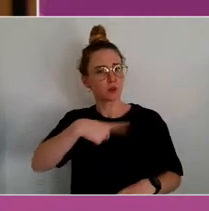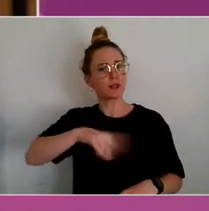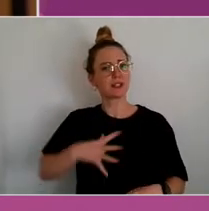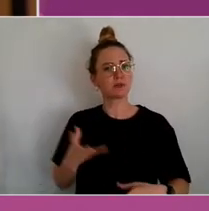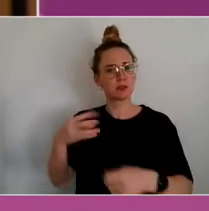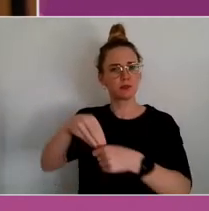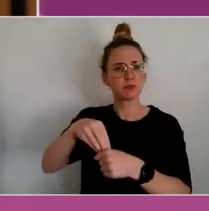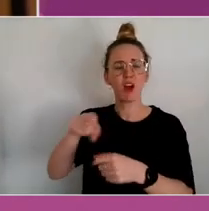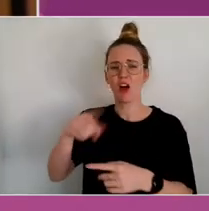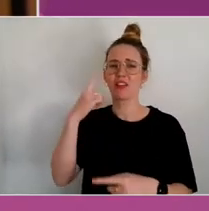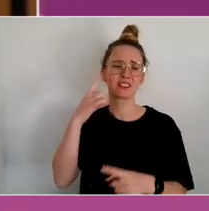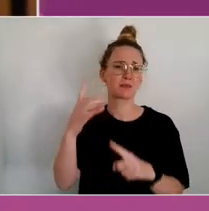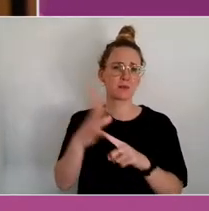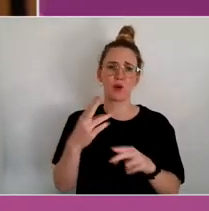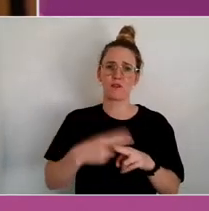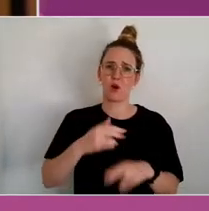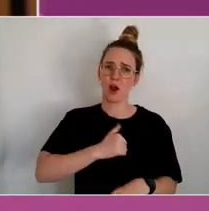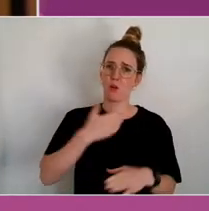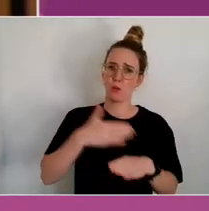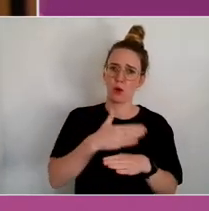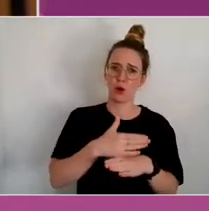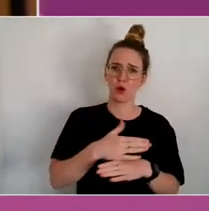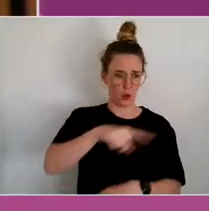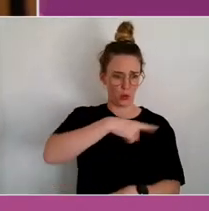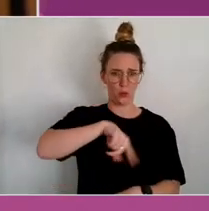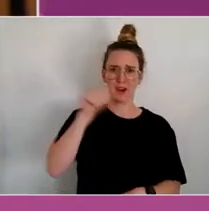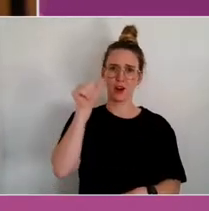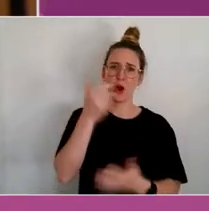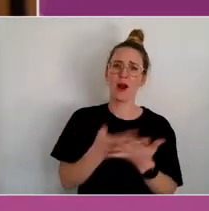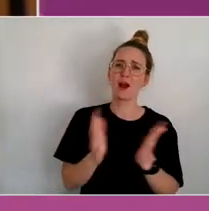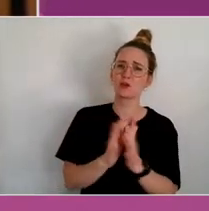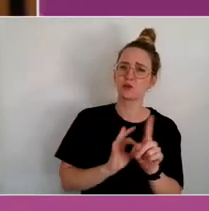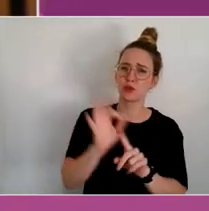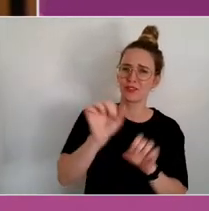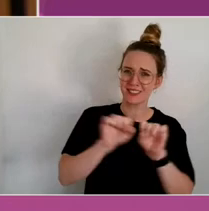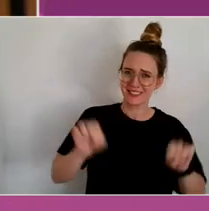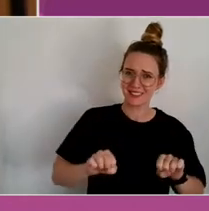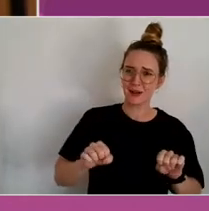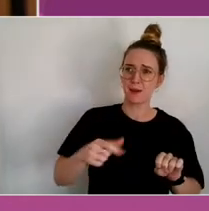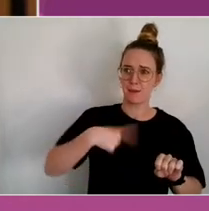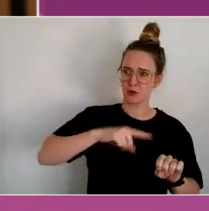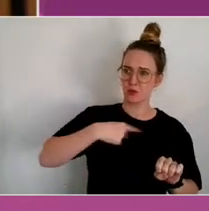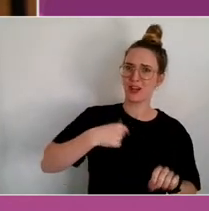Who better to know how to make the system better than the people who have to use it all the time?